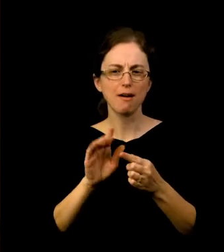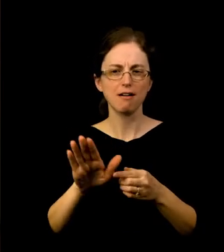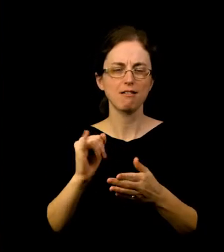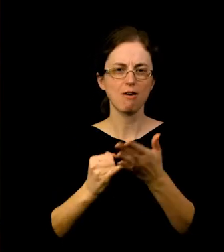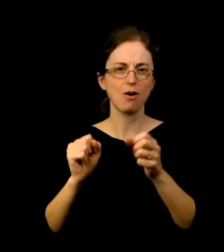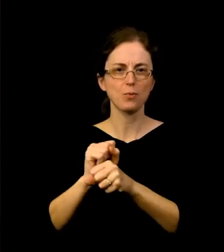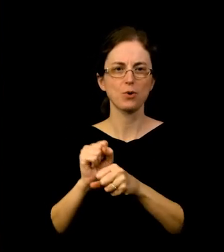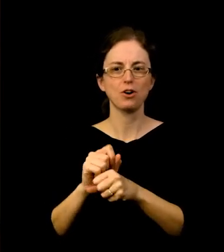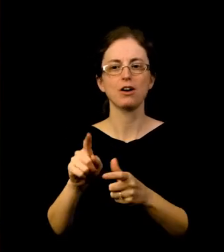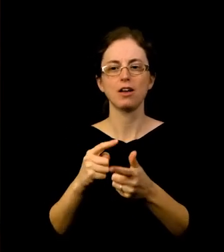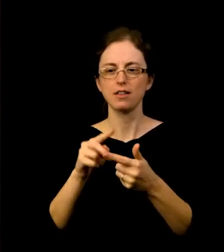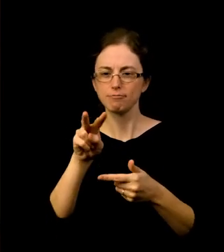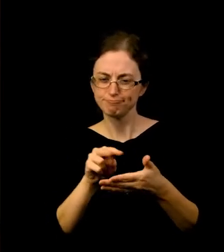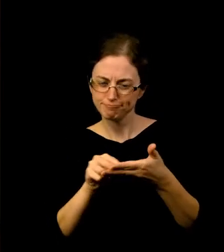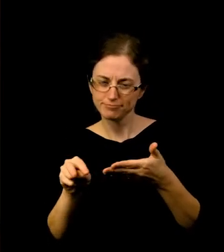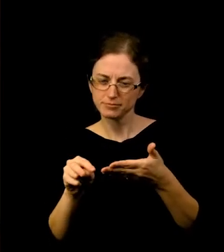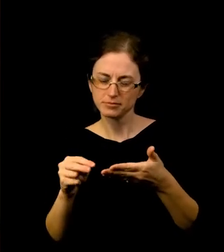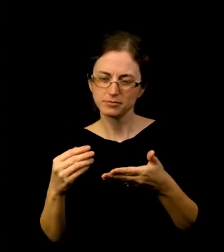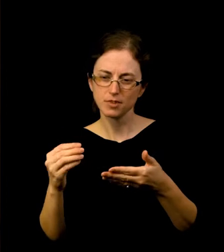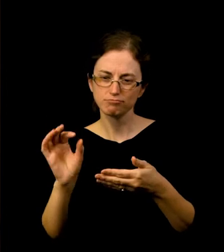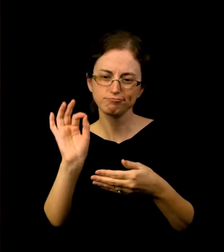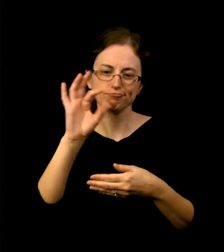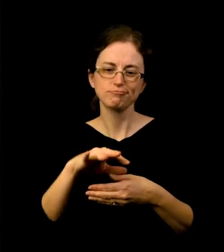to encourage everyone to just sit down